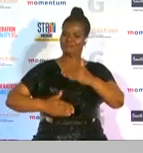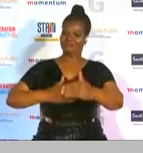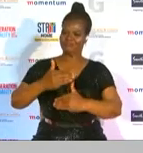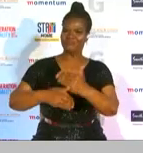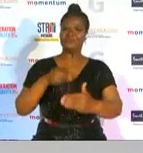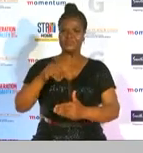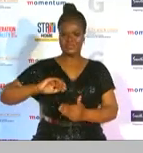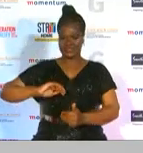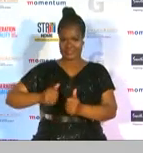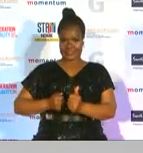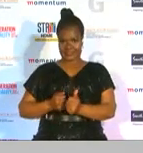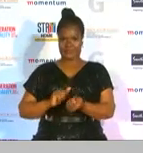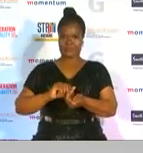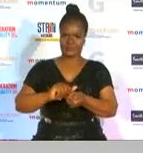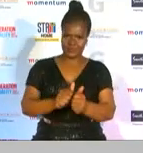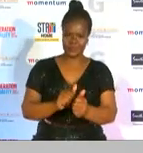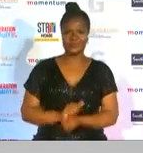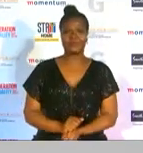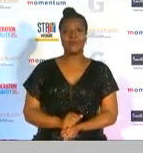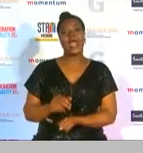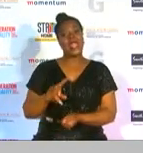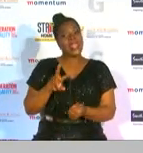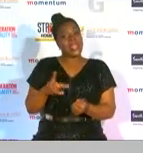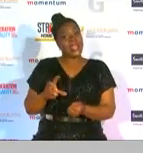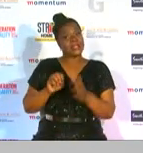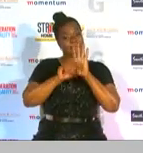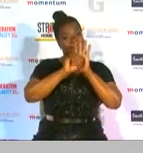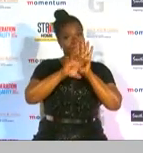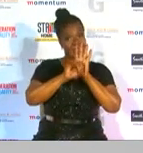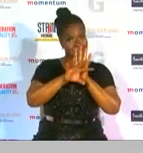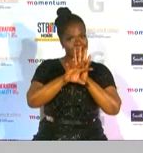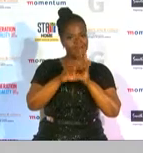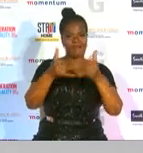fraternity now the next media award is woman in print and this award